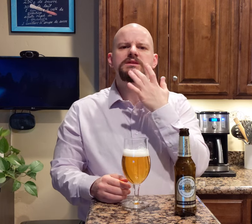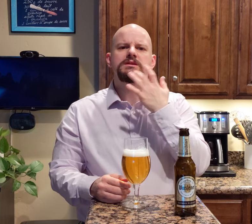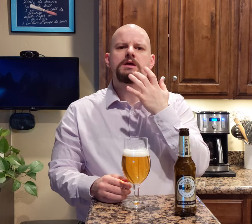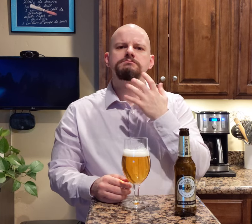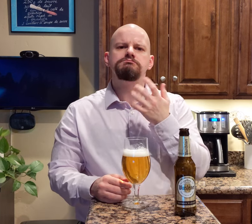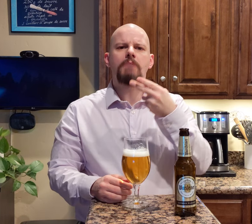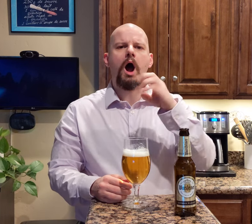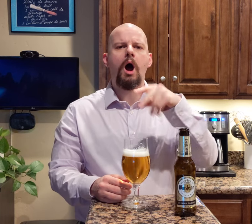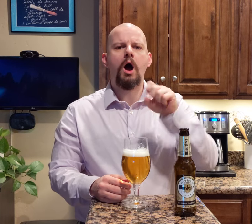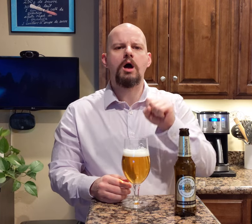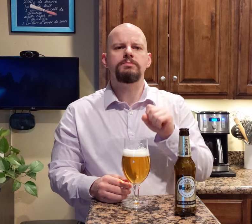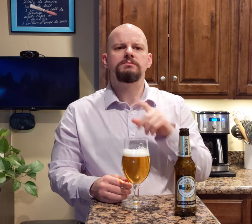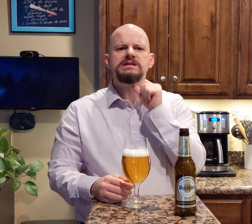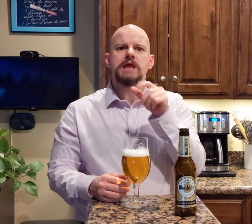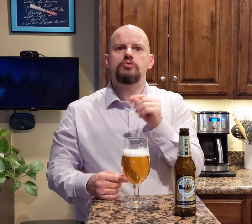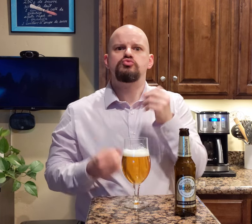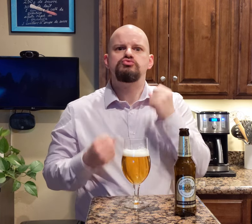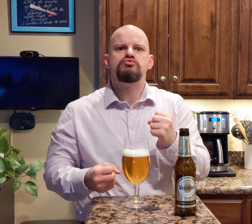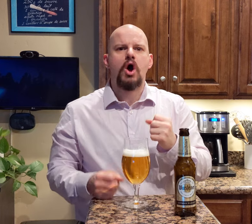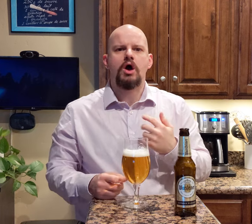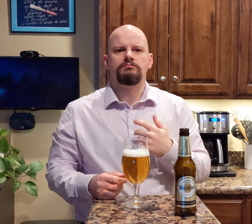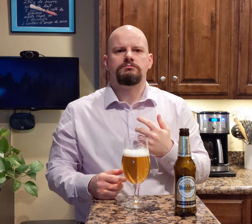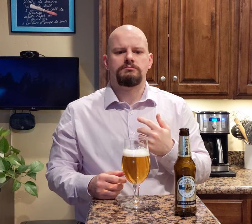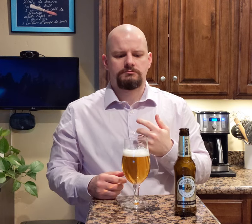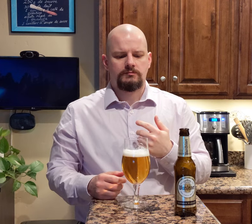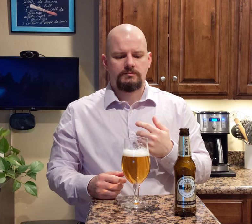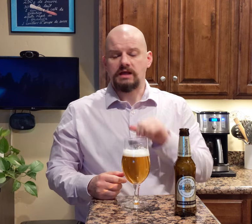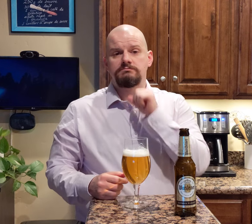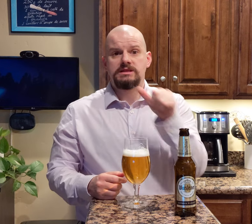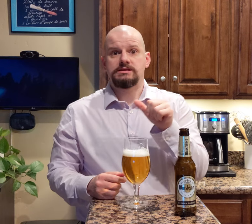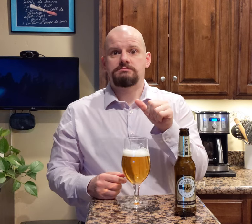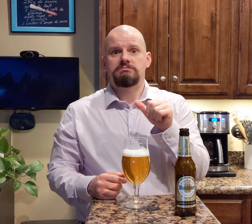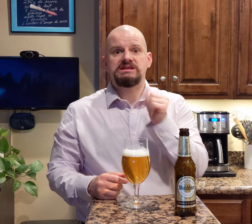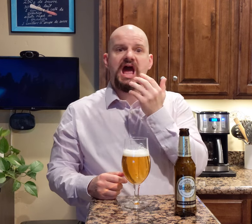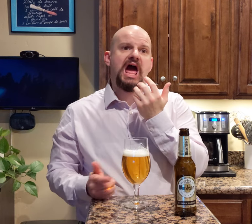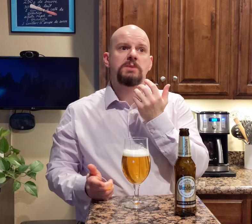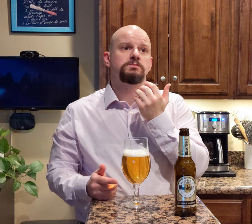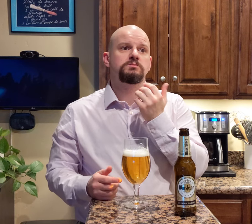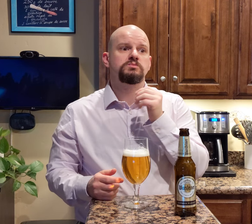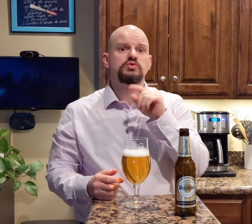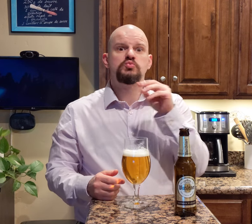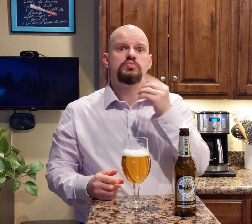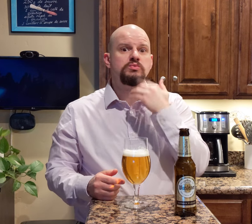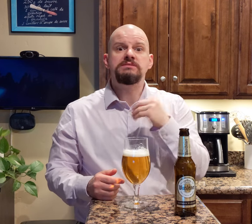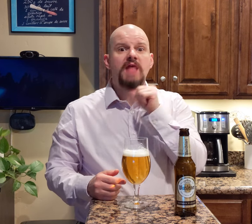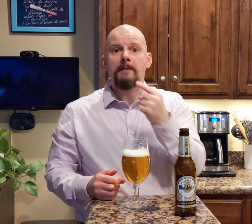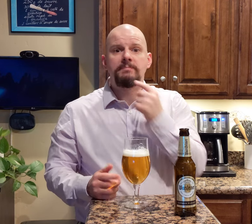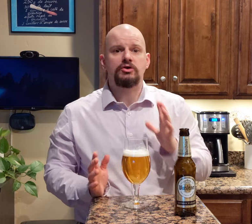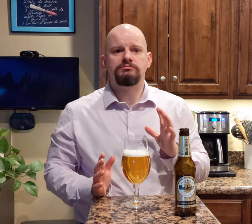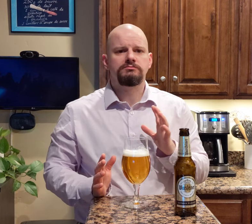You could taste some hops, it's not too strong. It's not too sweet or bitter.